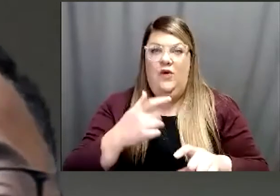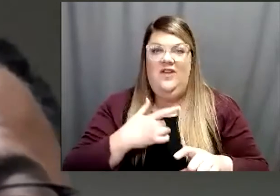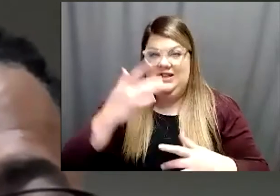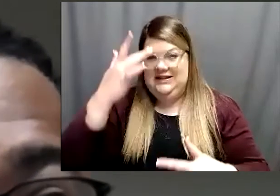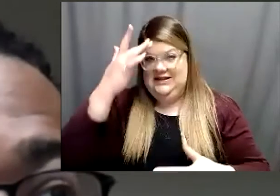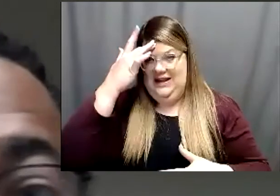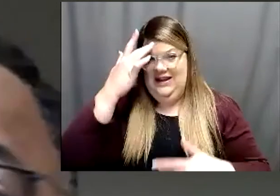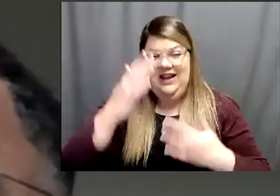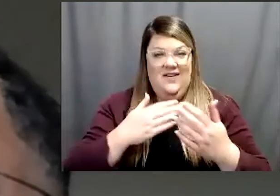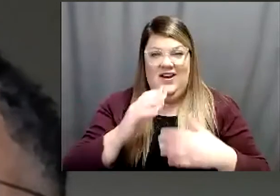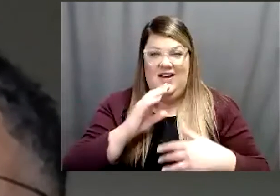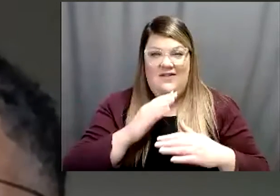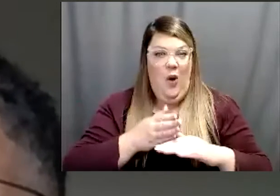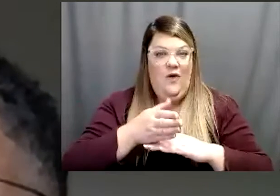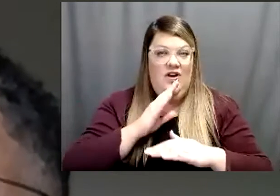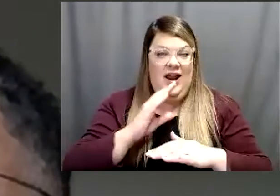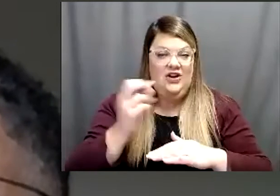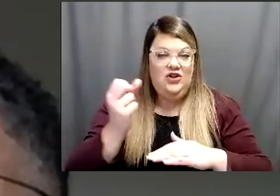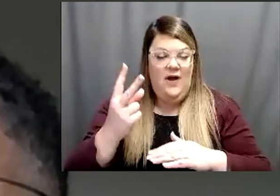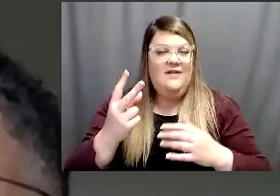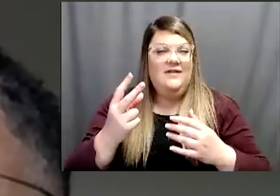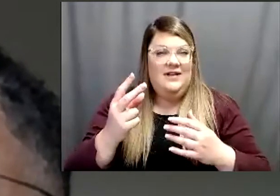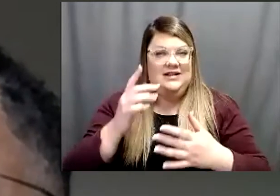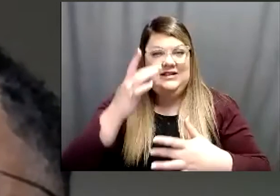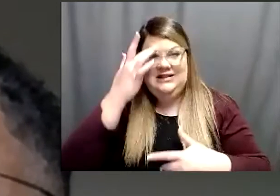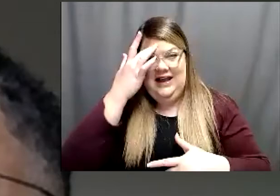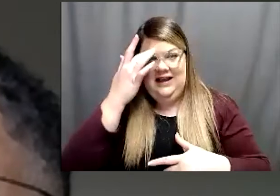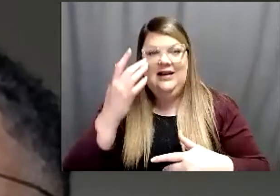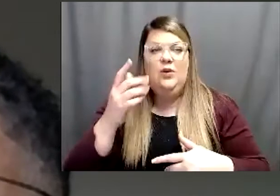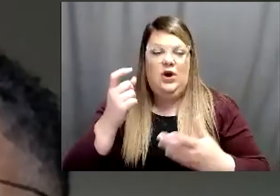the average of 12 and you're sick we also want to recommend for frequent vaccinations for that group